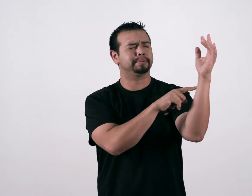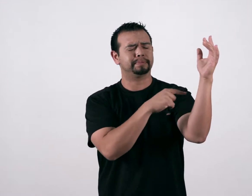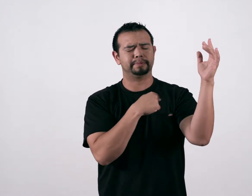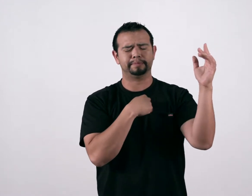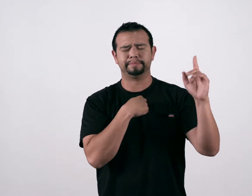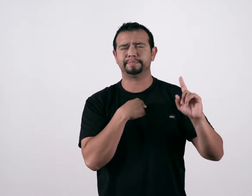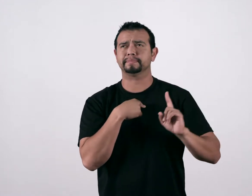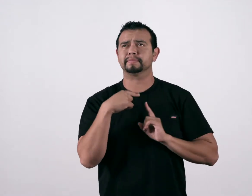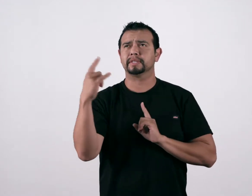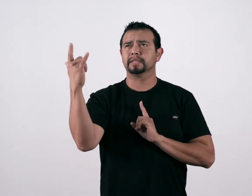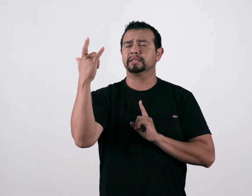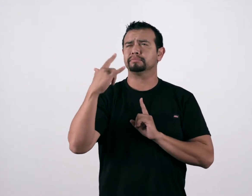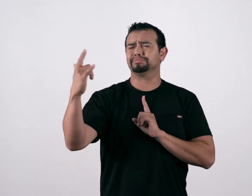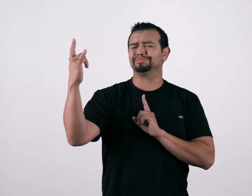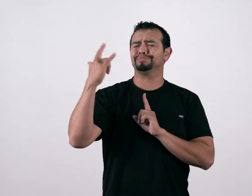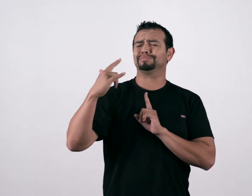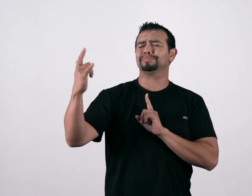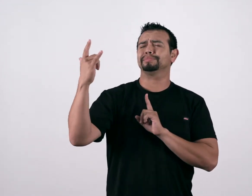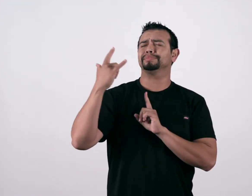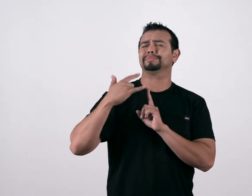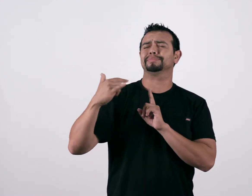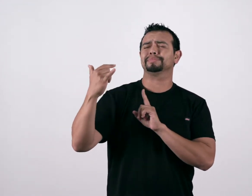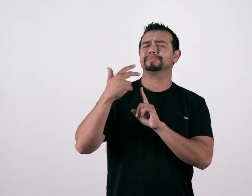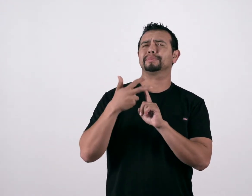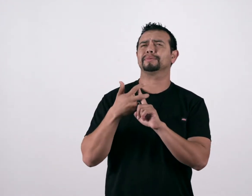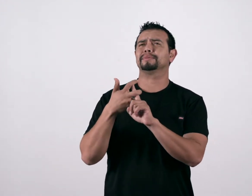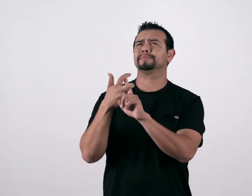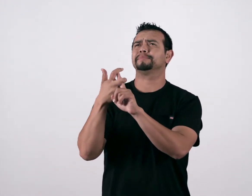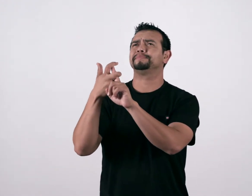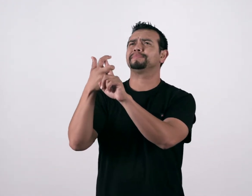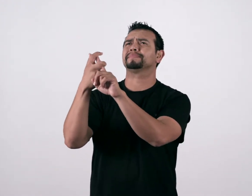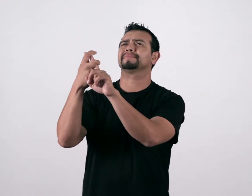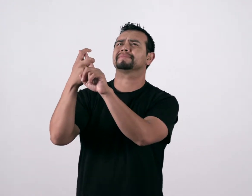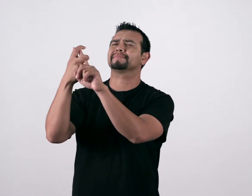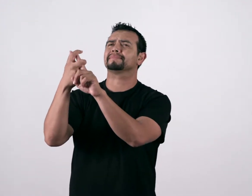Your love is chasing after me